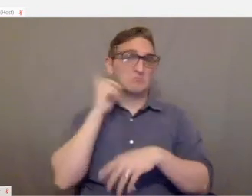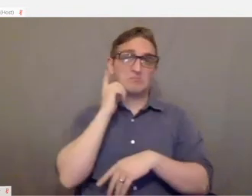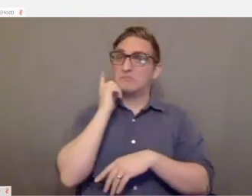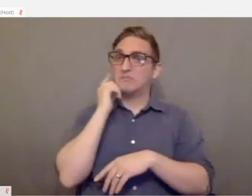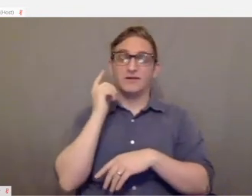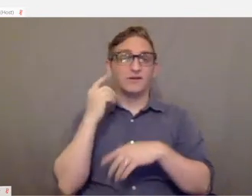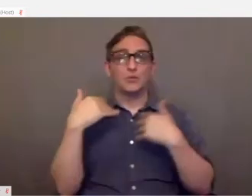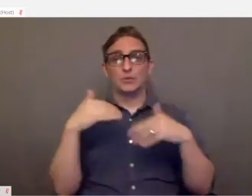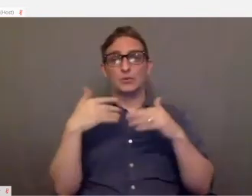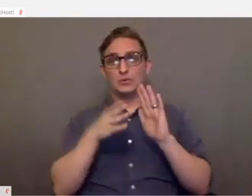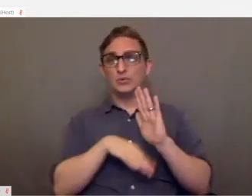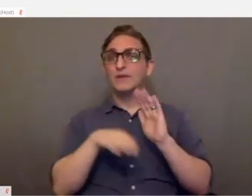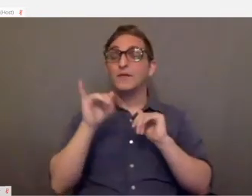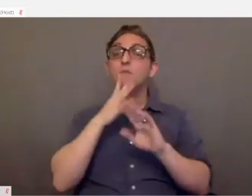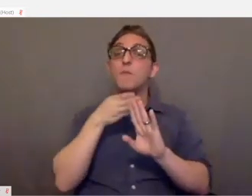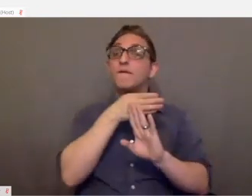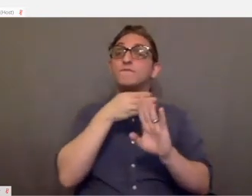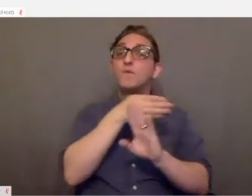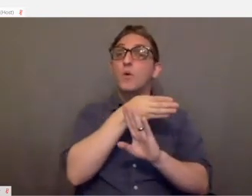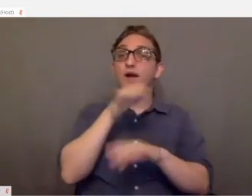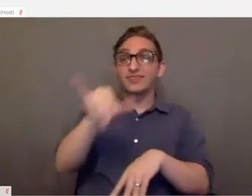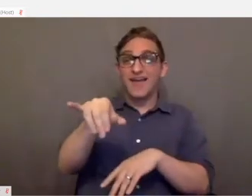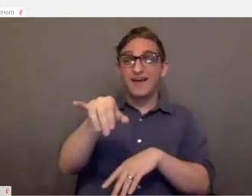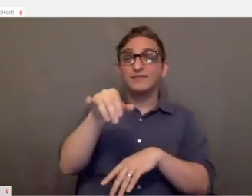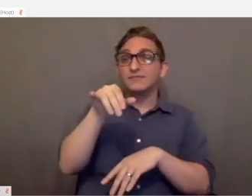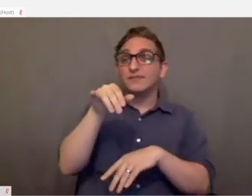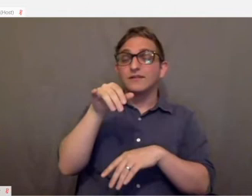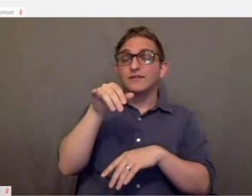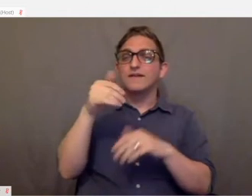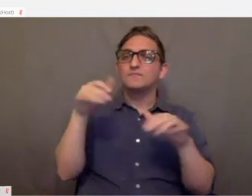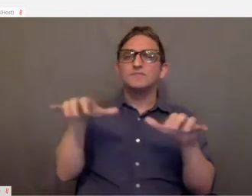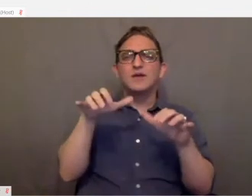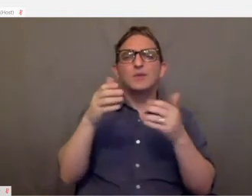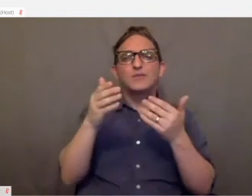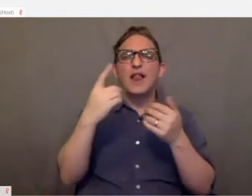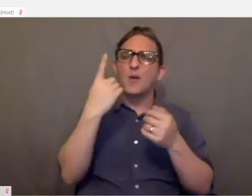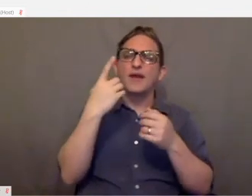There was a predecessor to the Xbox adaptive controller that did a lot of the same thing